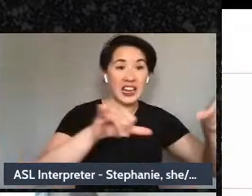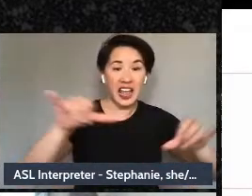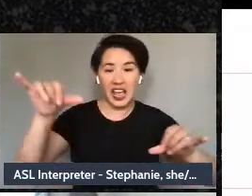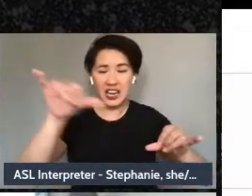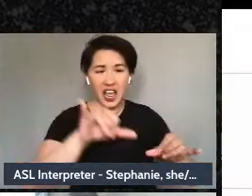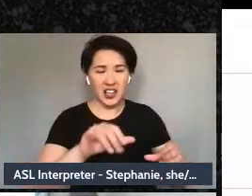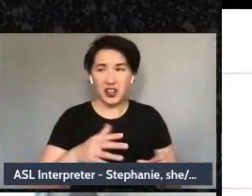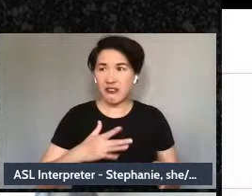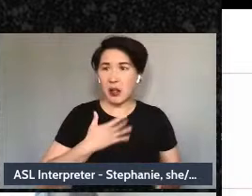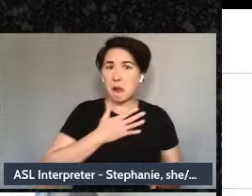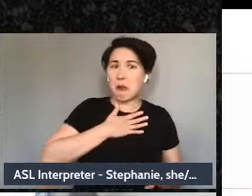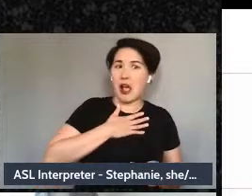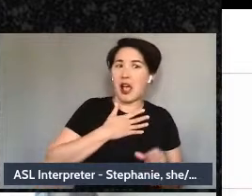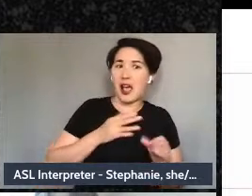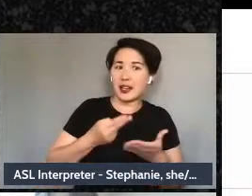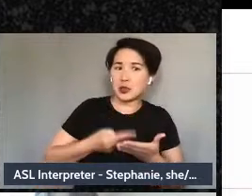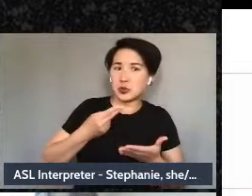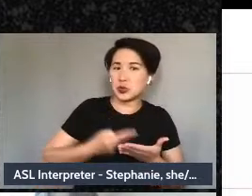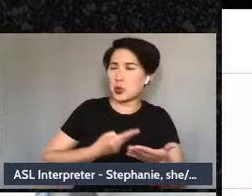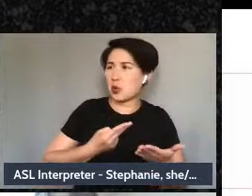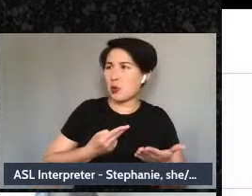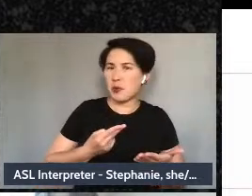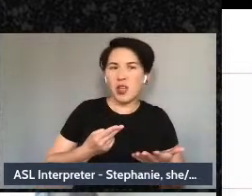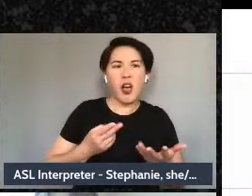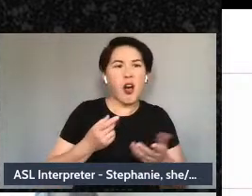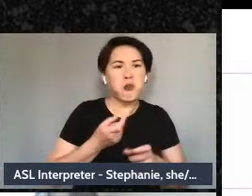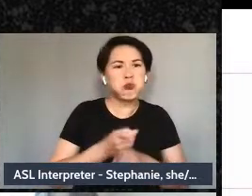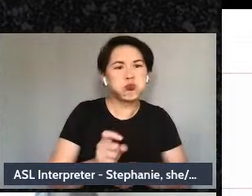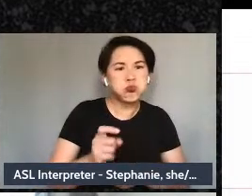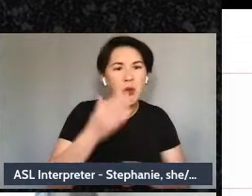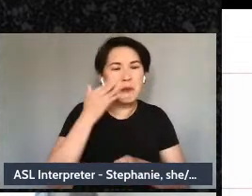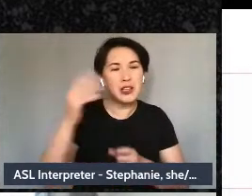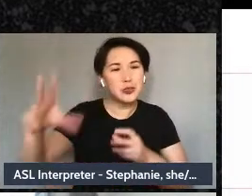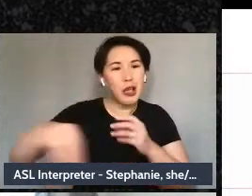you are, and you really get to the thickness and the heartiness of who you are as a perso.